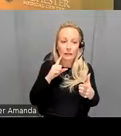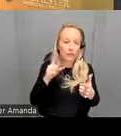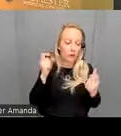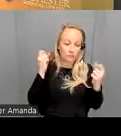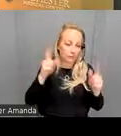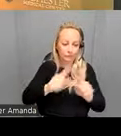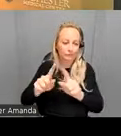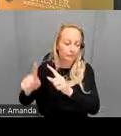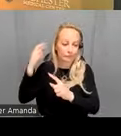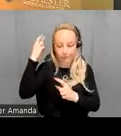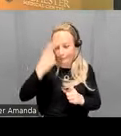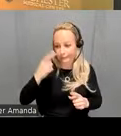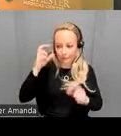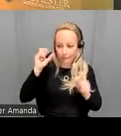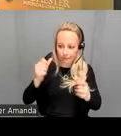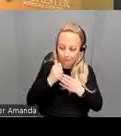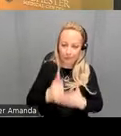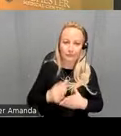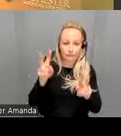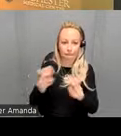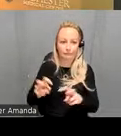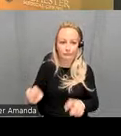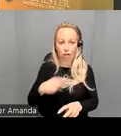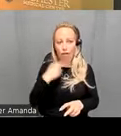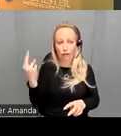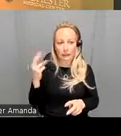reasons uh it could help gauge psychosis risk among individuals at clinical high risk for